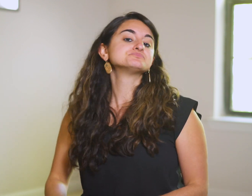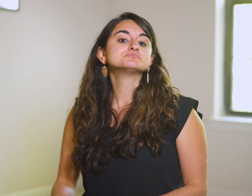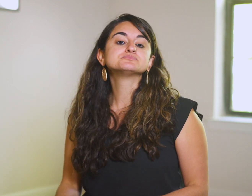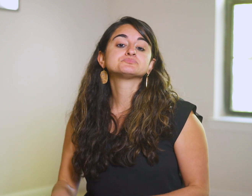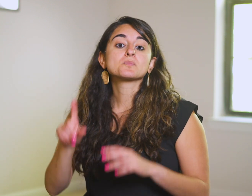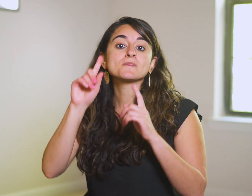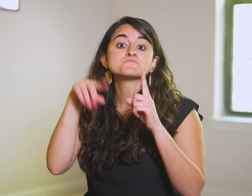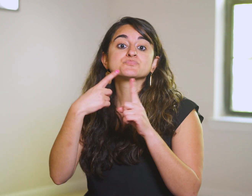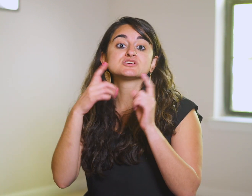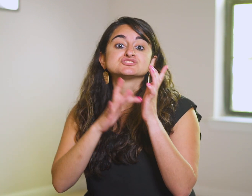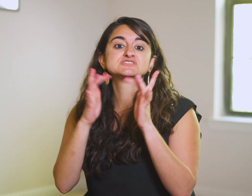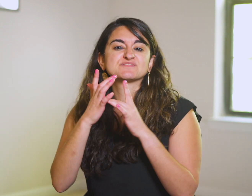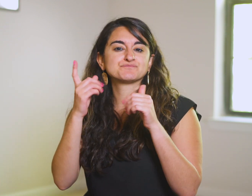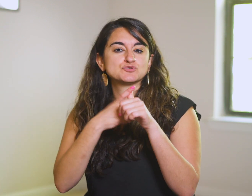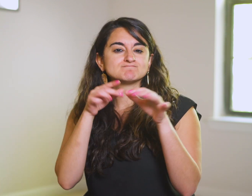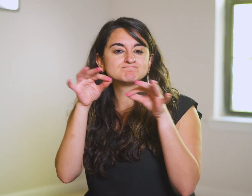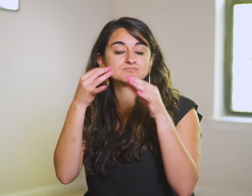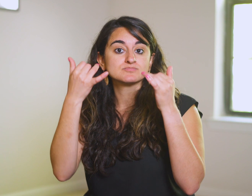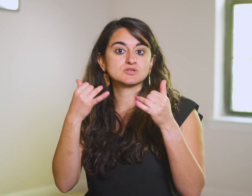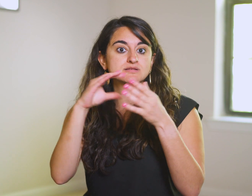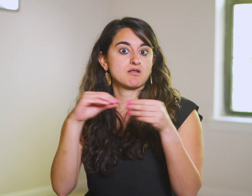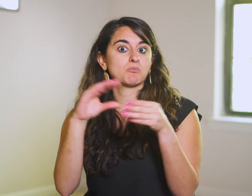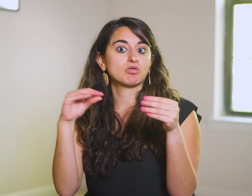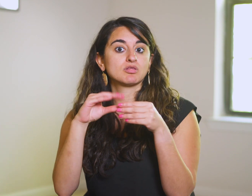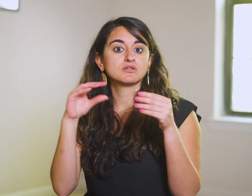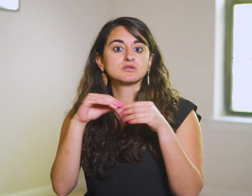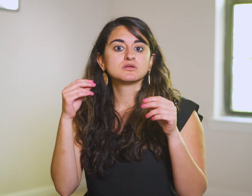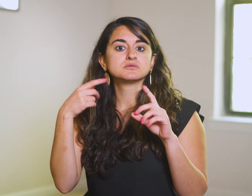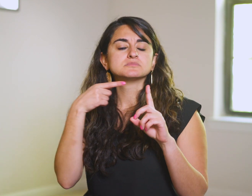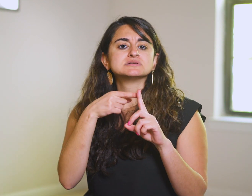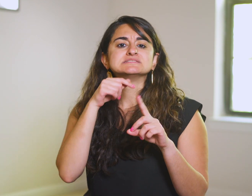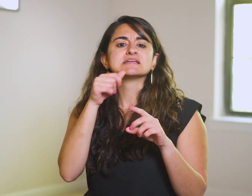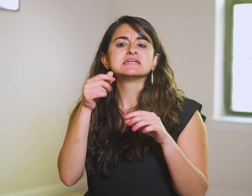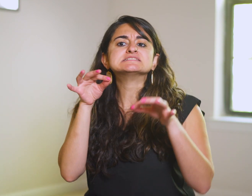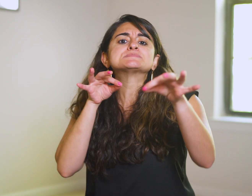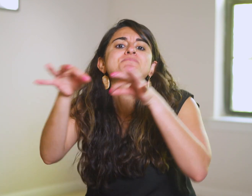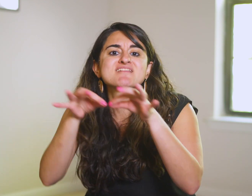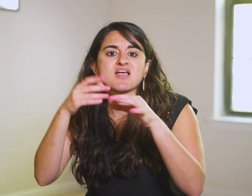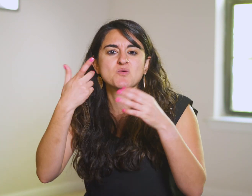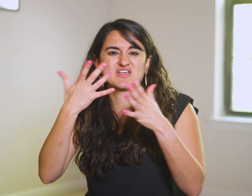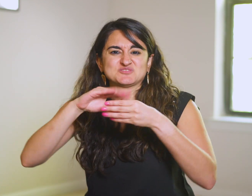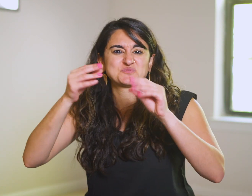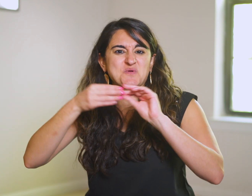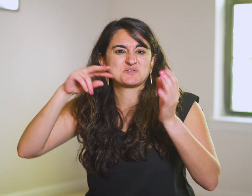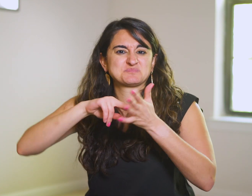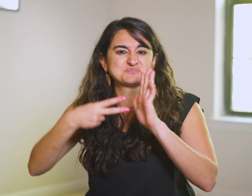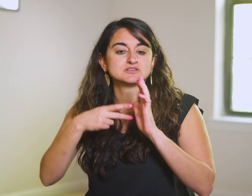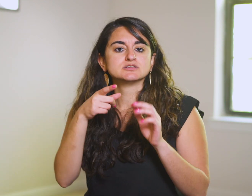When Jesus first tells this parable, He doesn’t give the explanation.